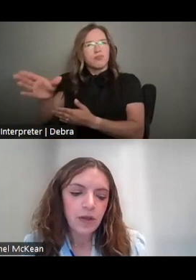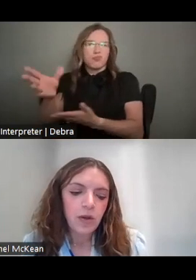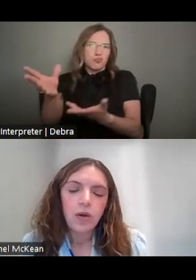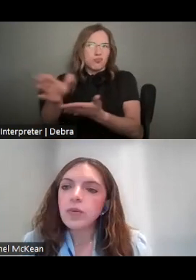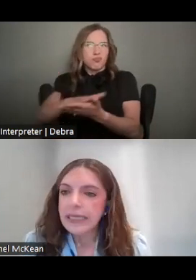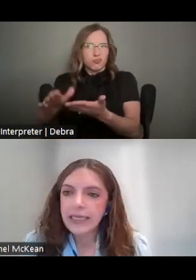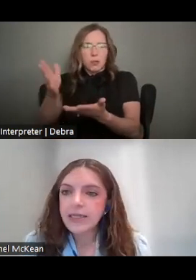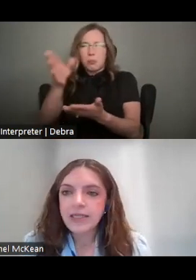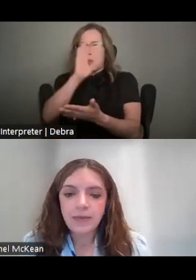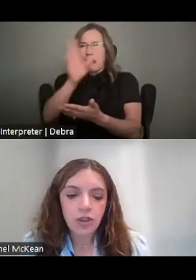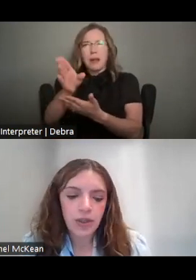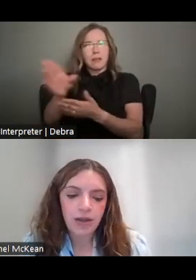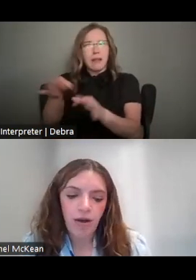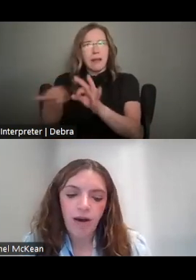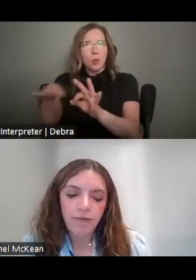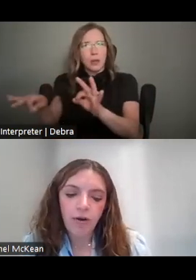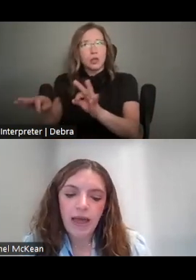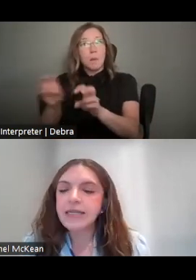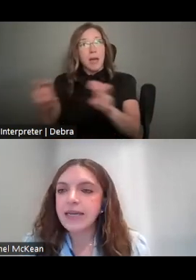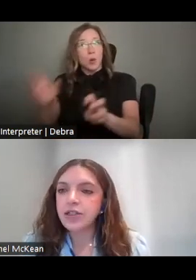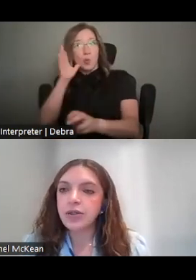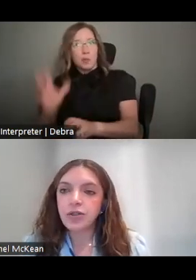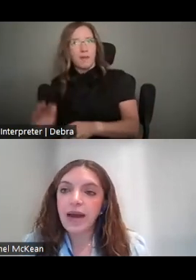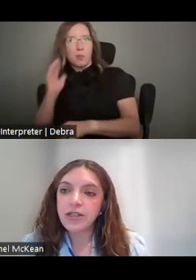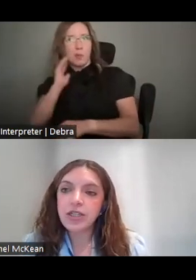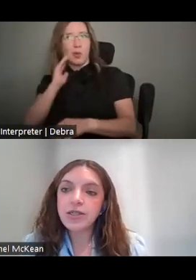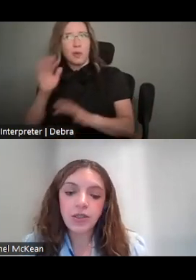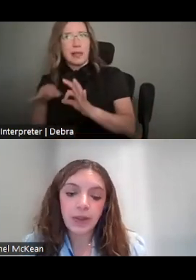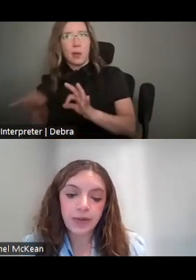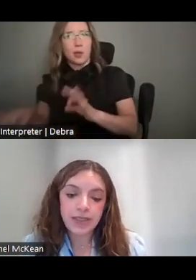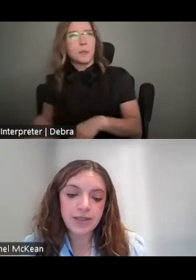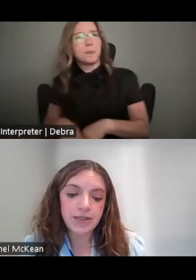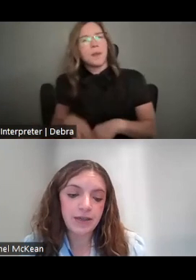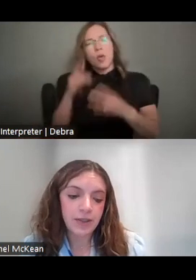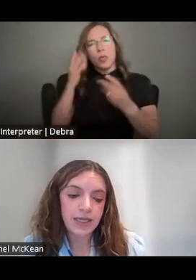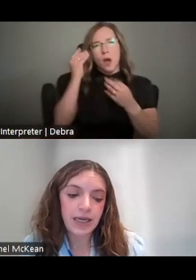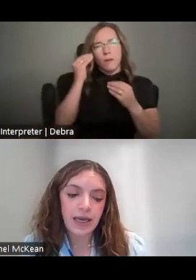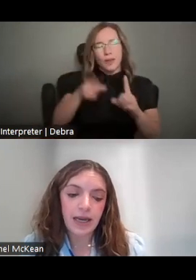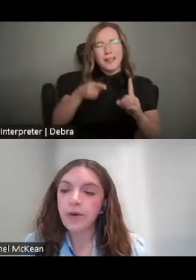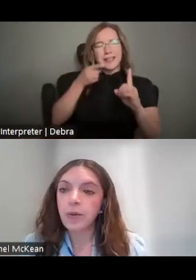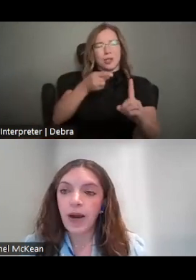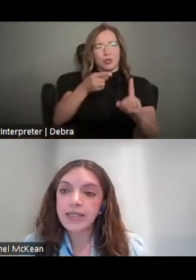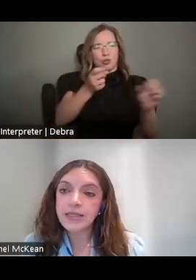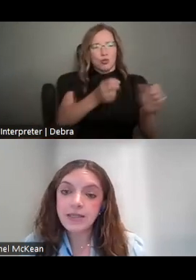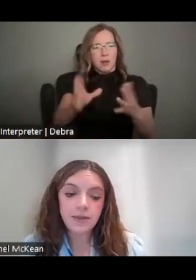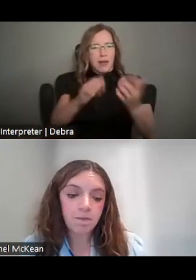RELATED, DEMONSTRATE THOUGHTFUL AND INTENTIONAL STRATEGIES TO INCREASE DIVERSITY AND EQUITABLE PRACTICES.